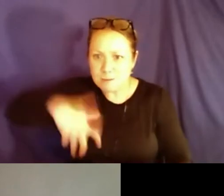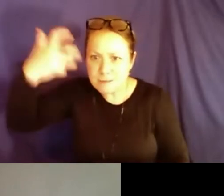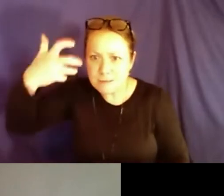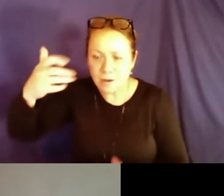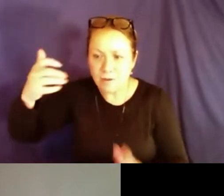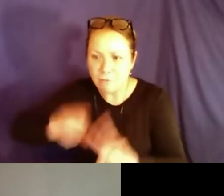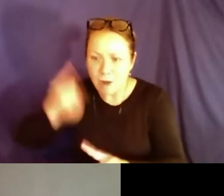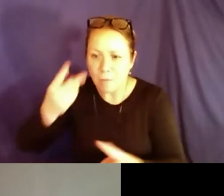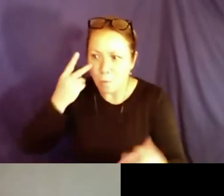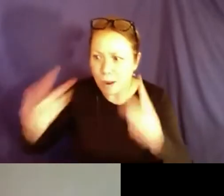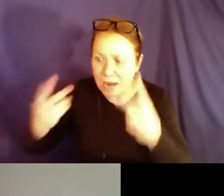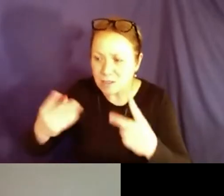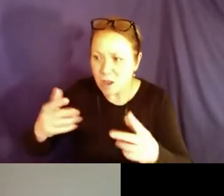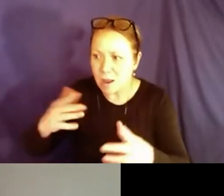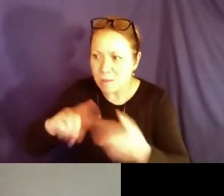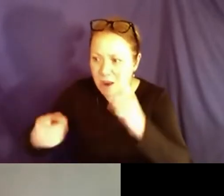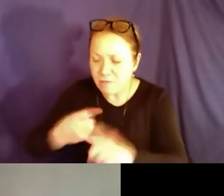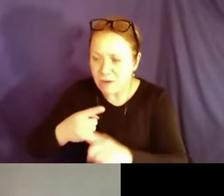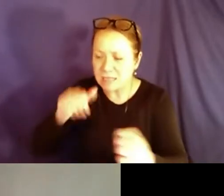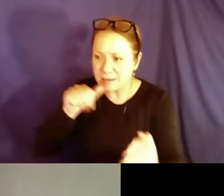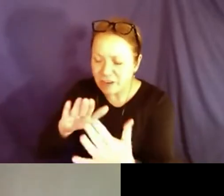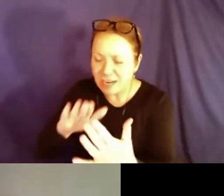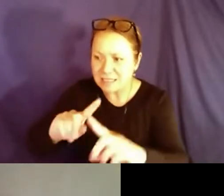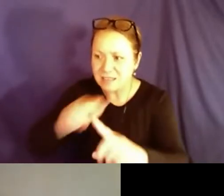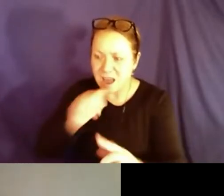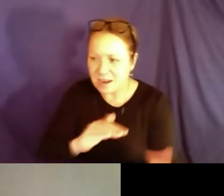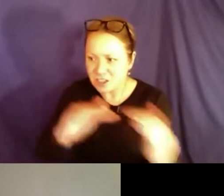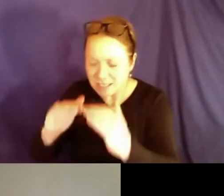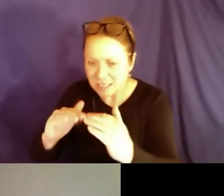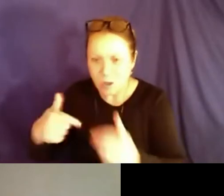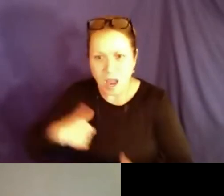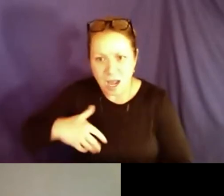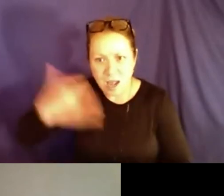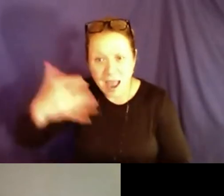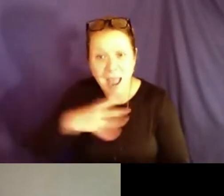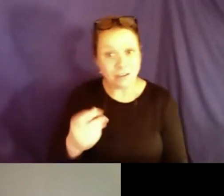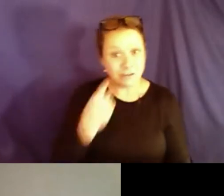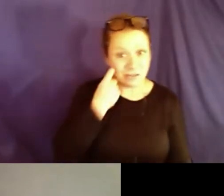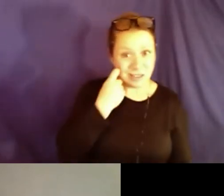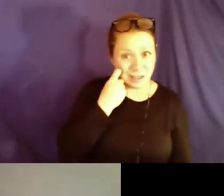with advocating for my friends and being really enraged by the